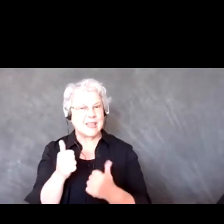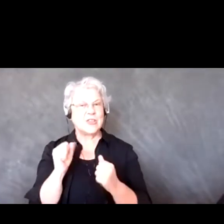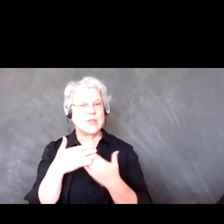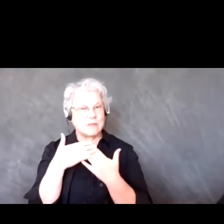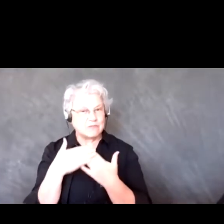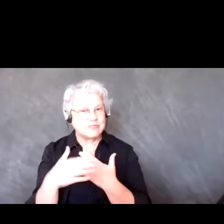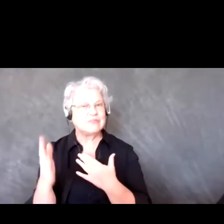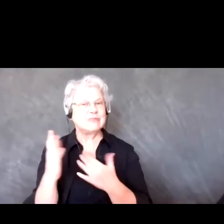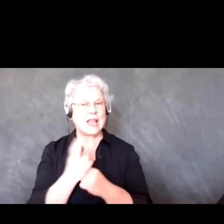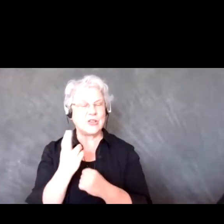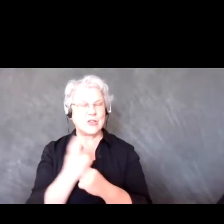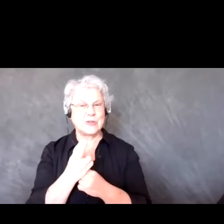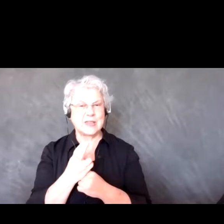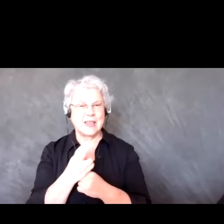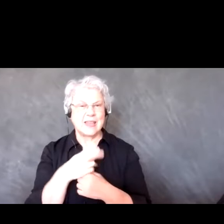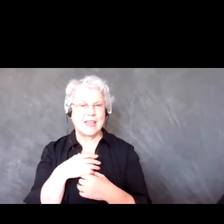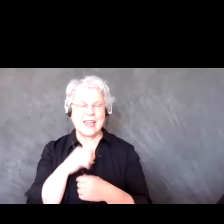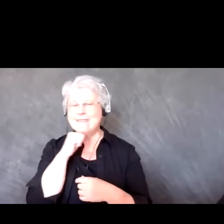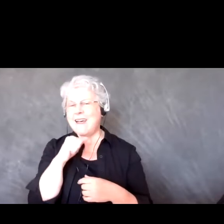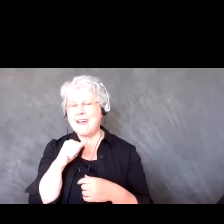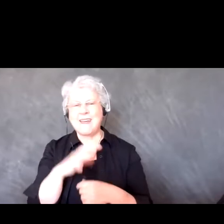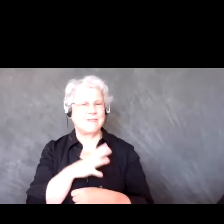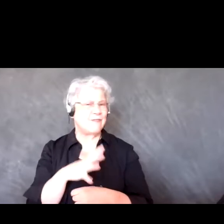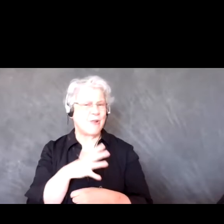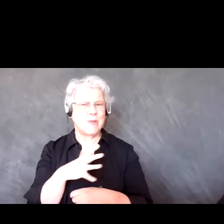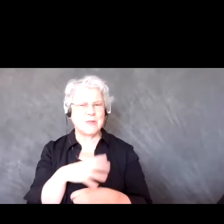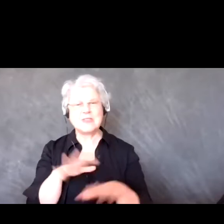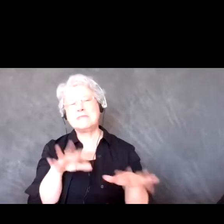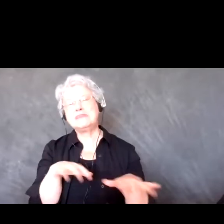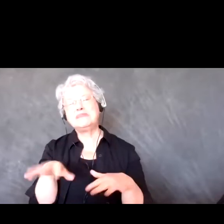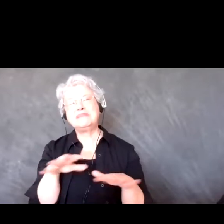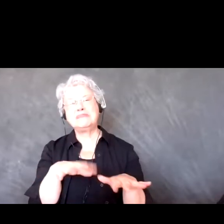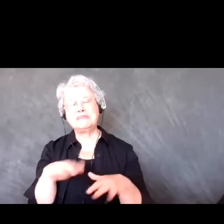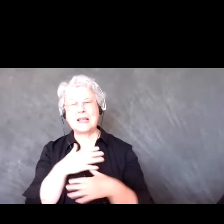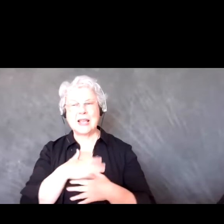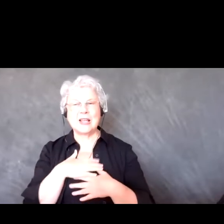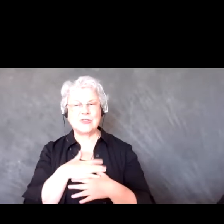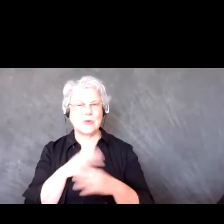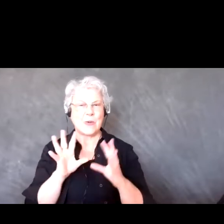like to make it very informal, very chill when I do these types of sessions. I'm not doing a huge